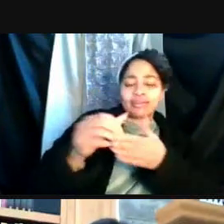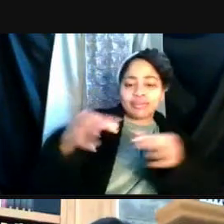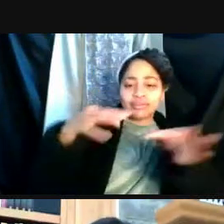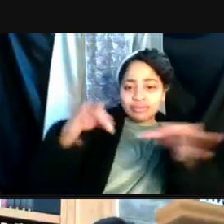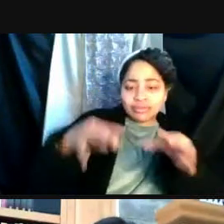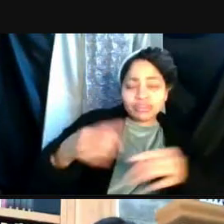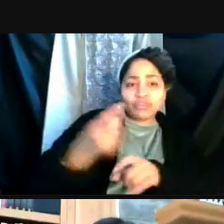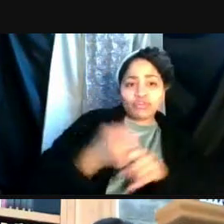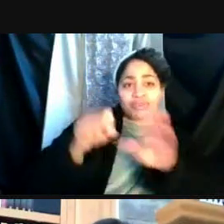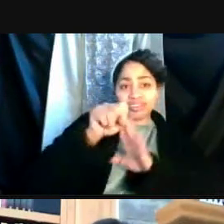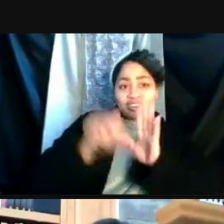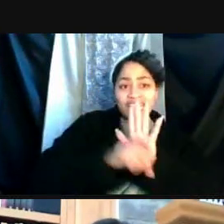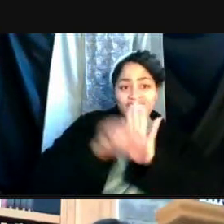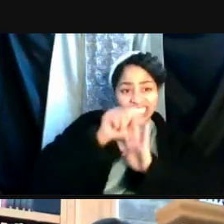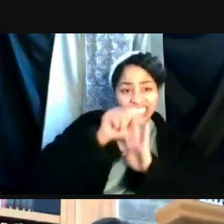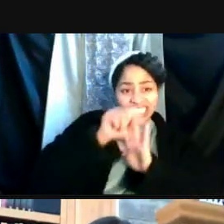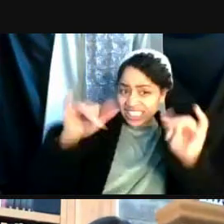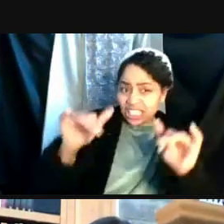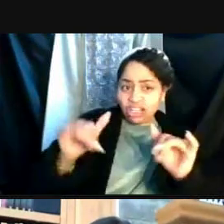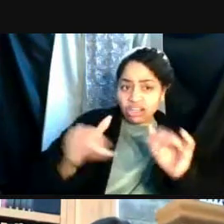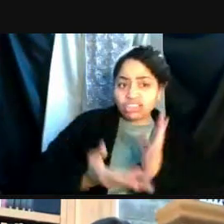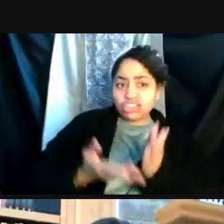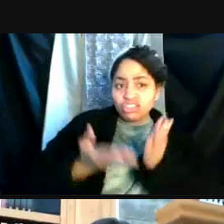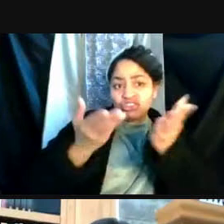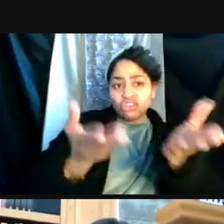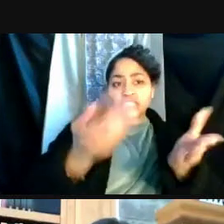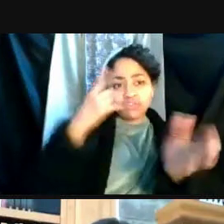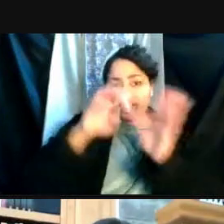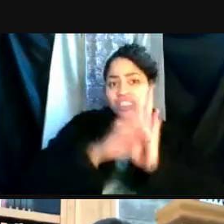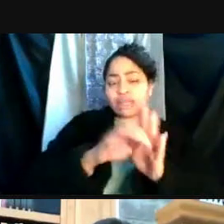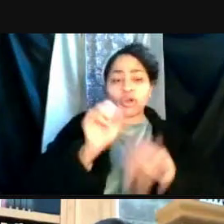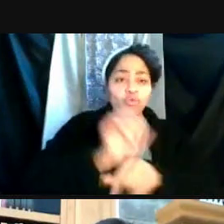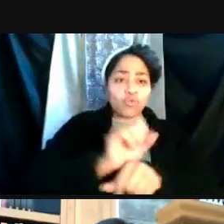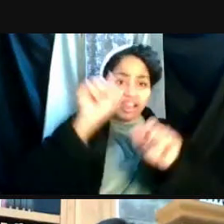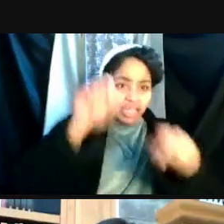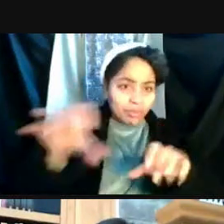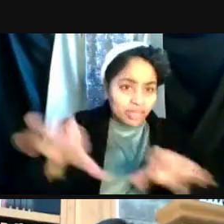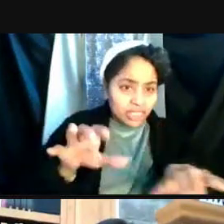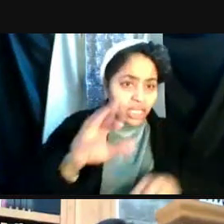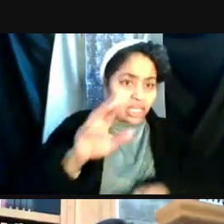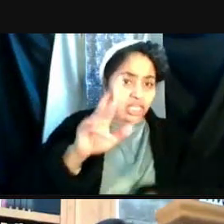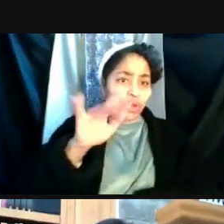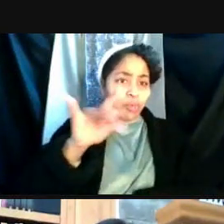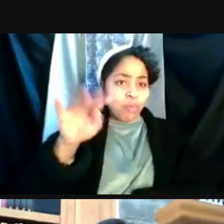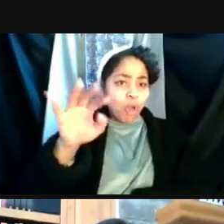The state is still suggesting, for example that work that can be done remotely continue to be done remotely.